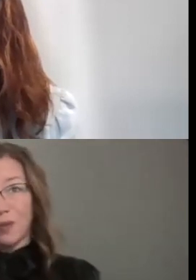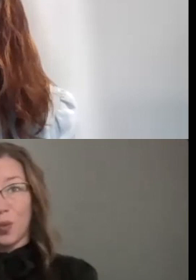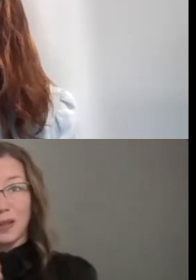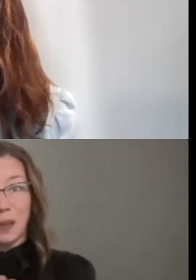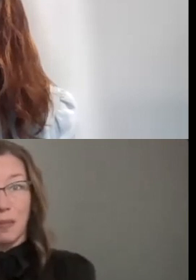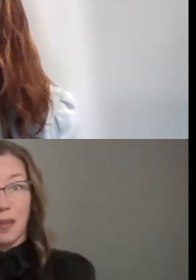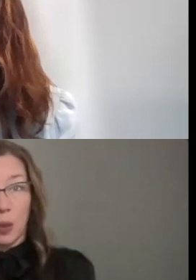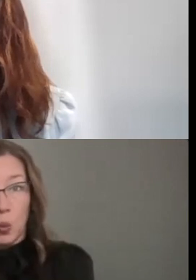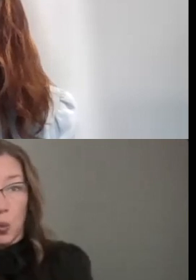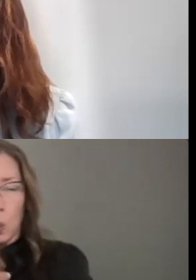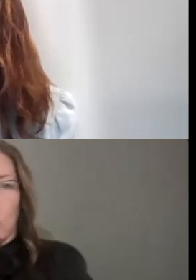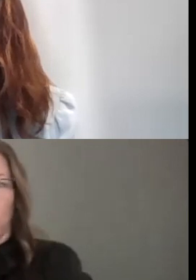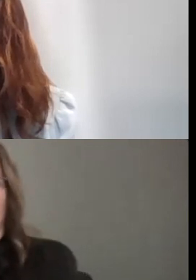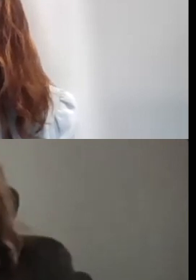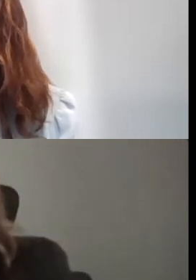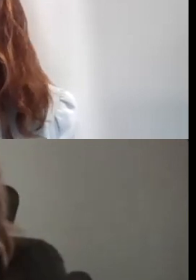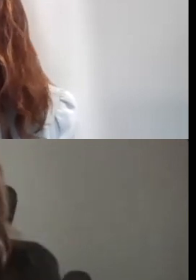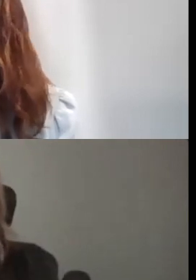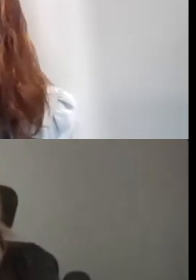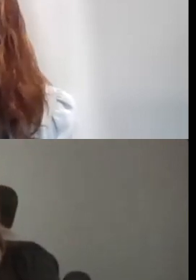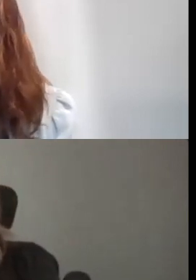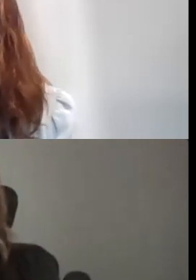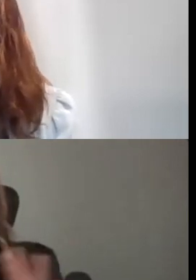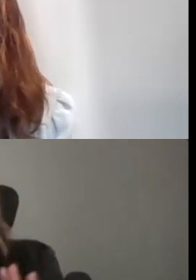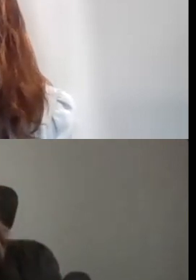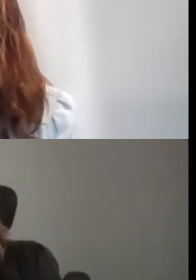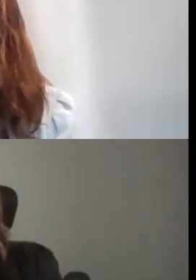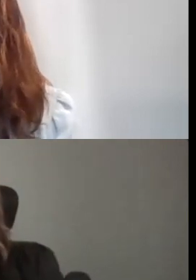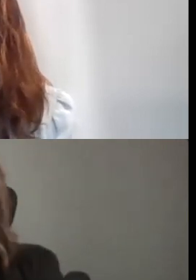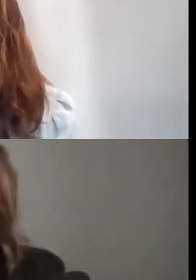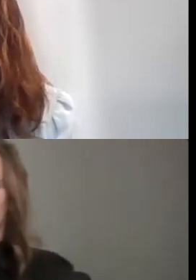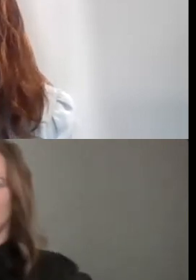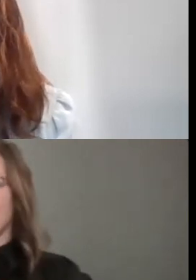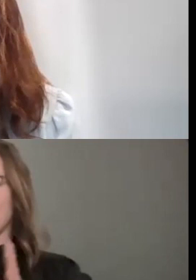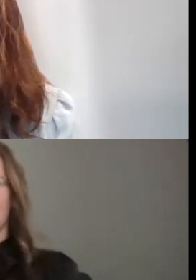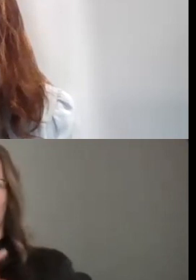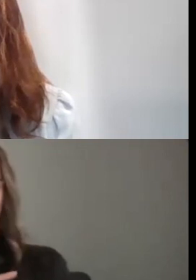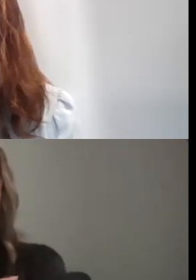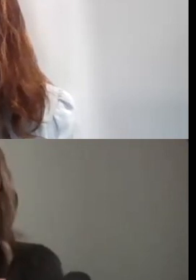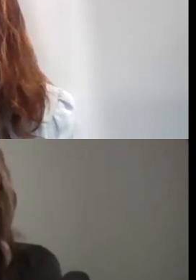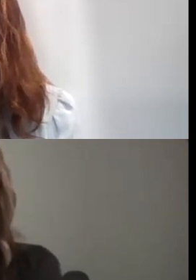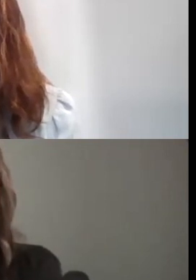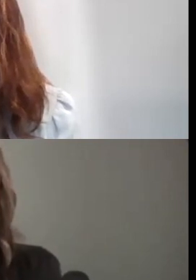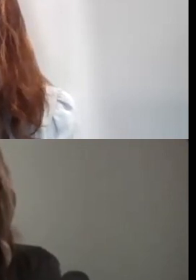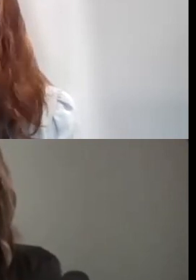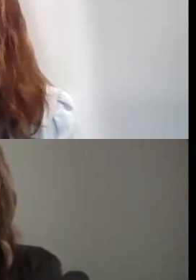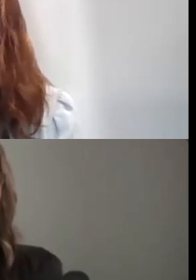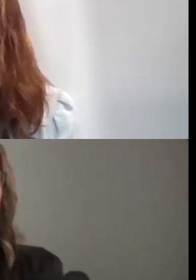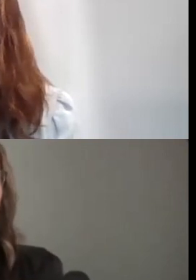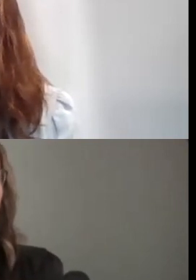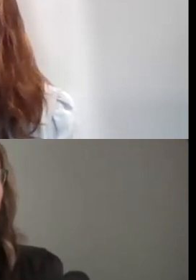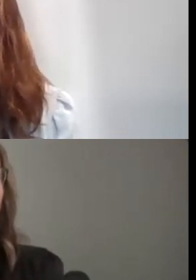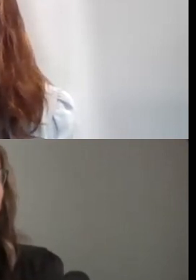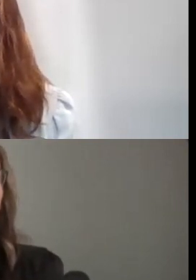SO, WE DO WANT YOU TO PAY ATTENTION TO THE QUALITY AND YOU KNOW PUT YOUR BEST FOOT FORWARD